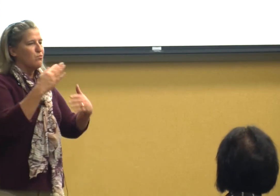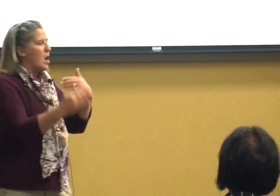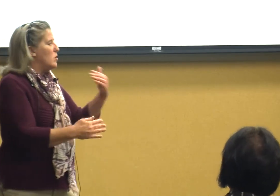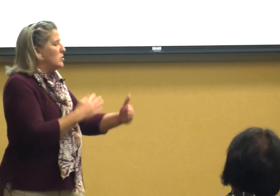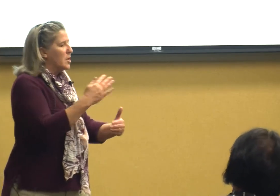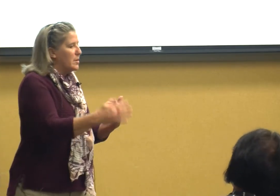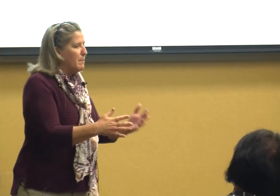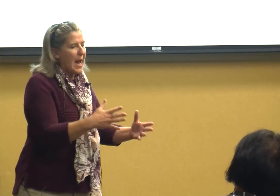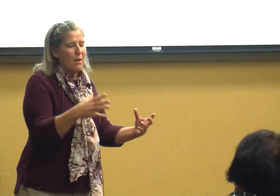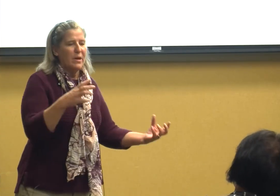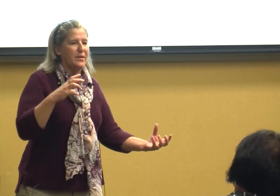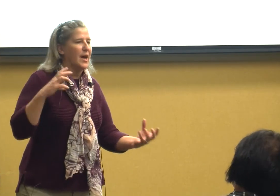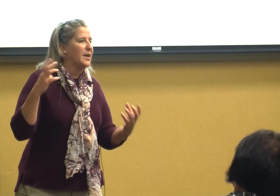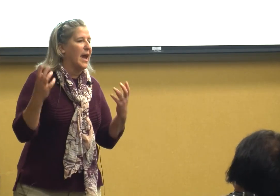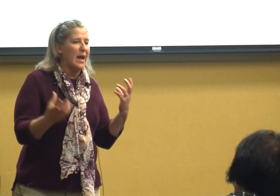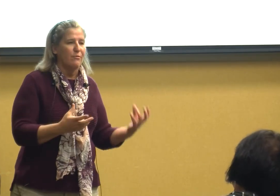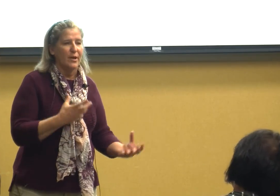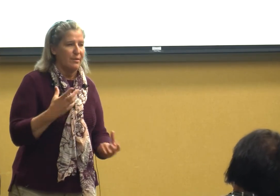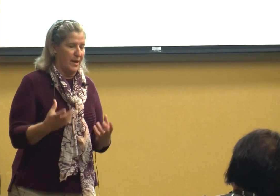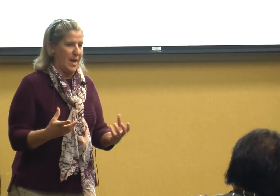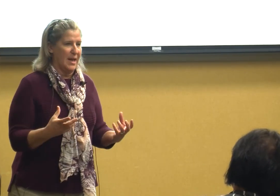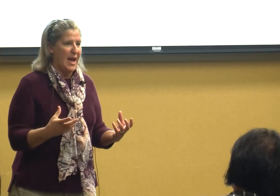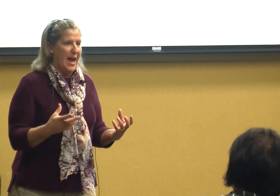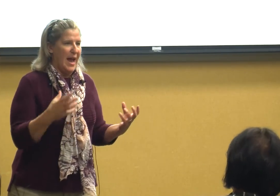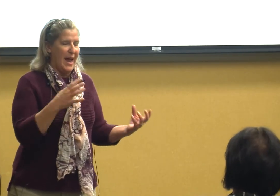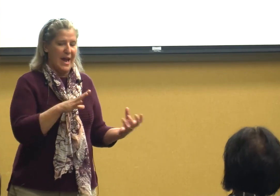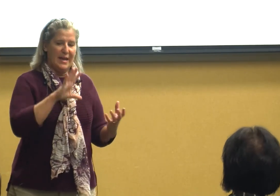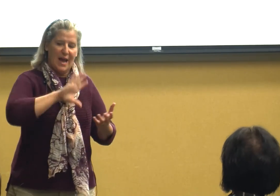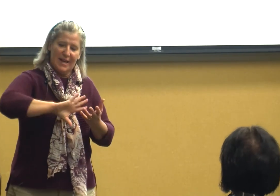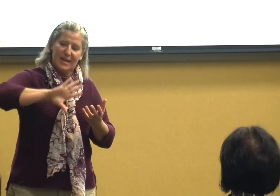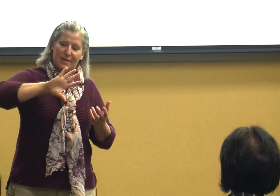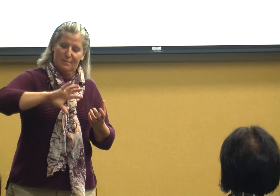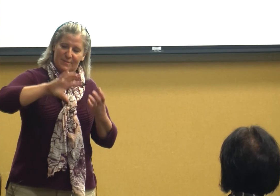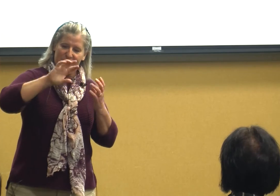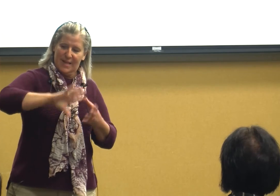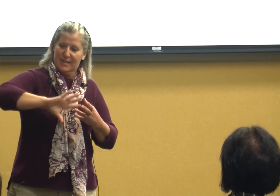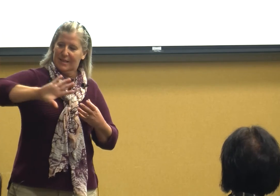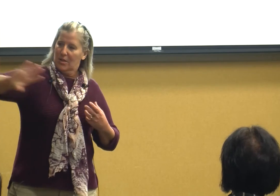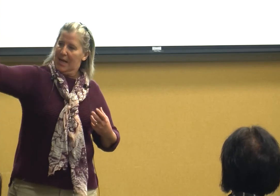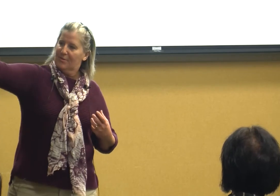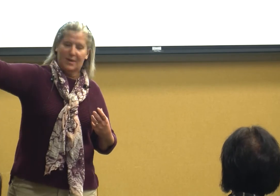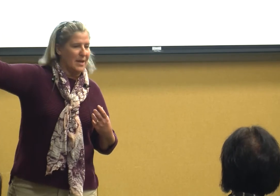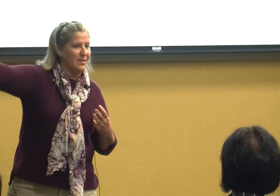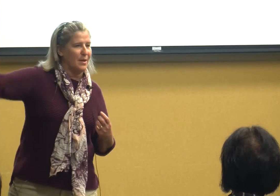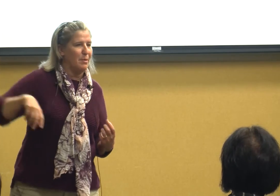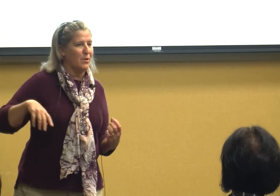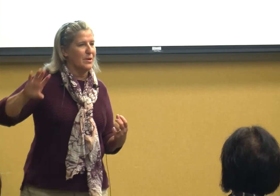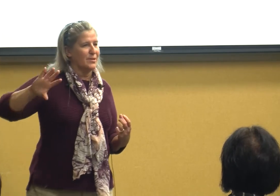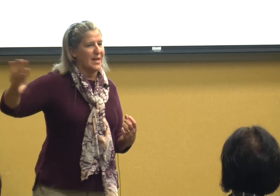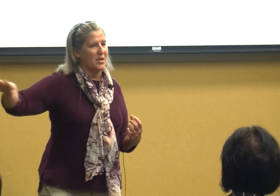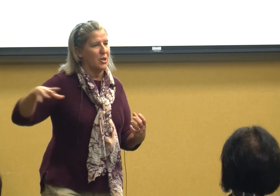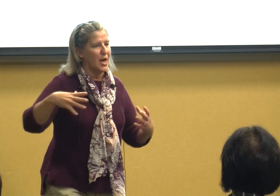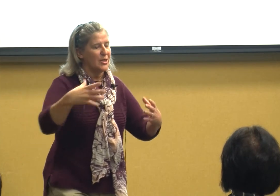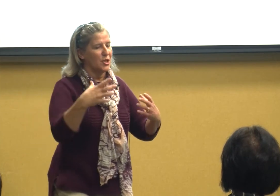rolled on a mat we'd done everything and I'd sent little Anthony and the Imperials down to lunch and